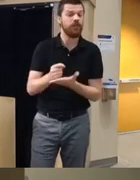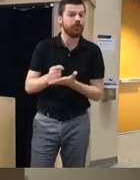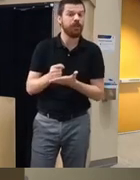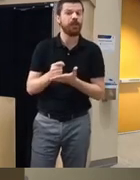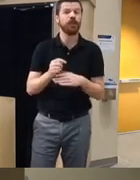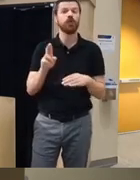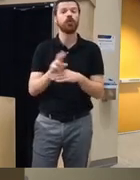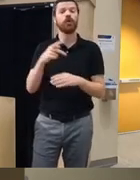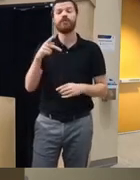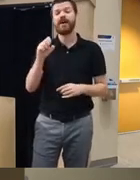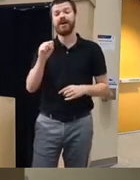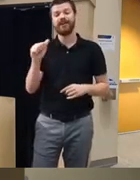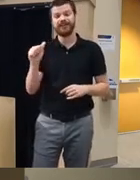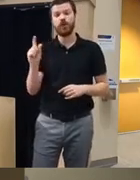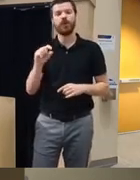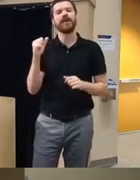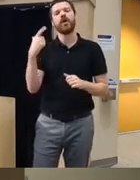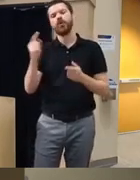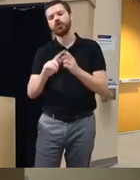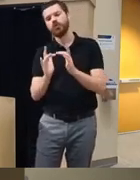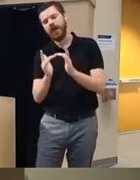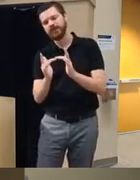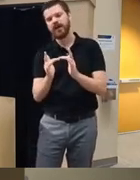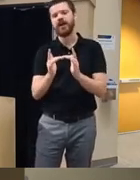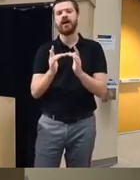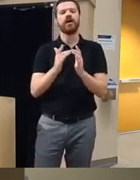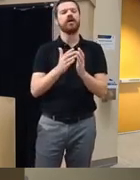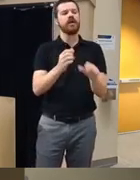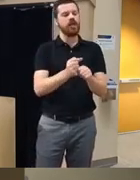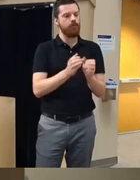through PSAs where they can go to a website and start to get motivate and then here here resources